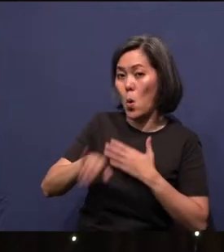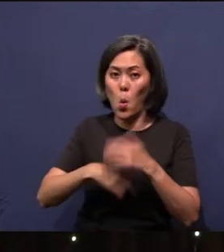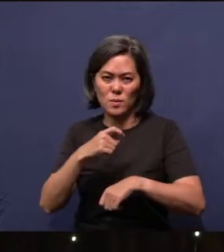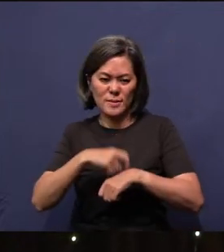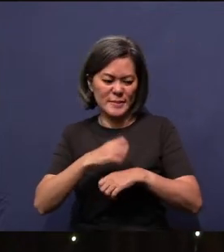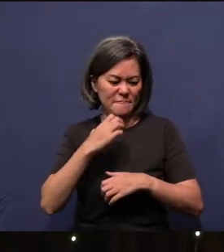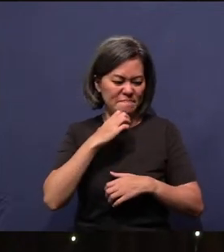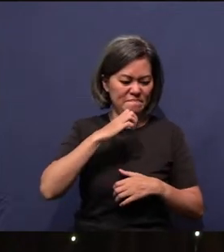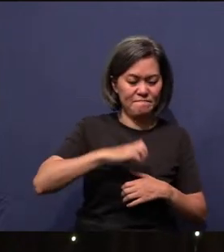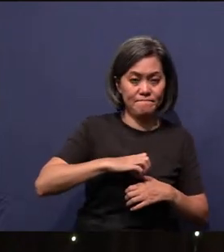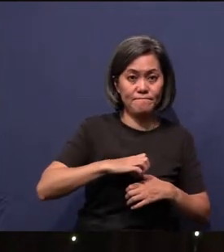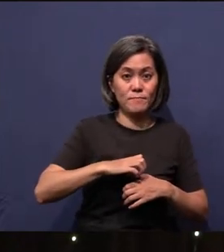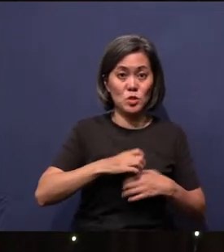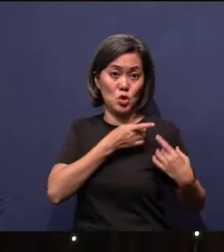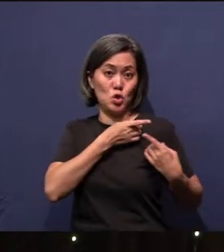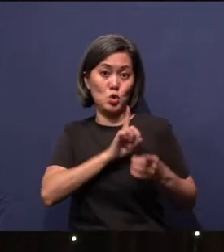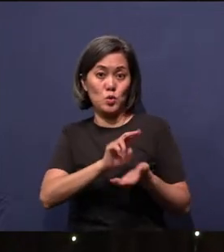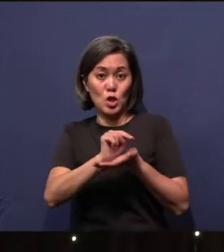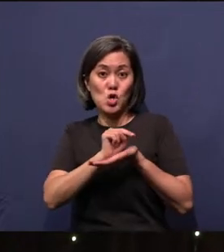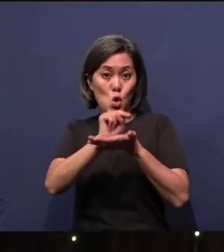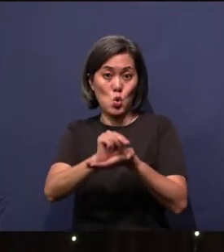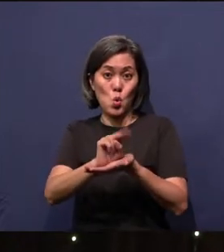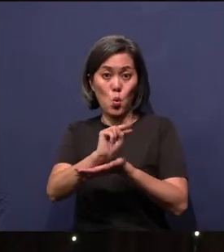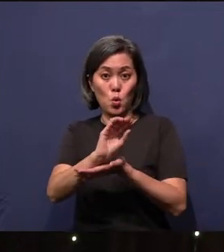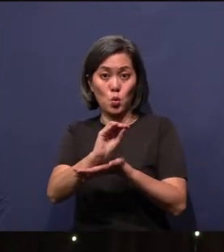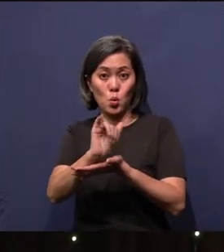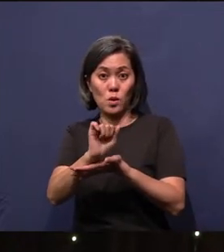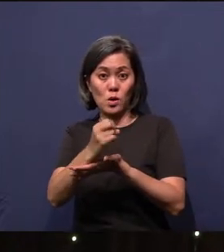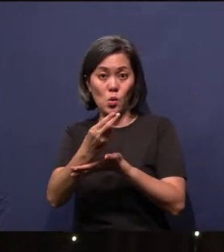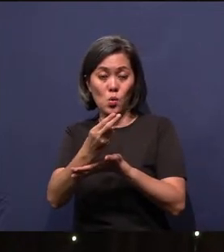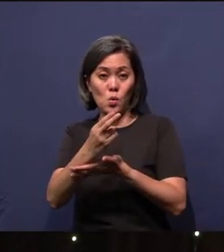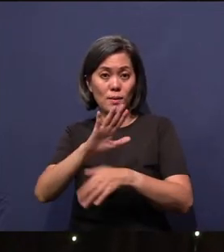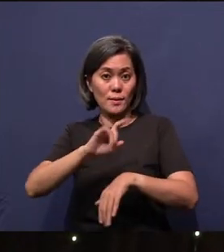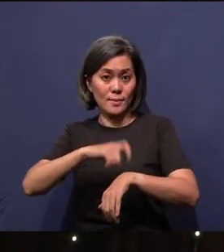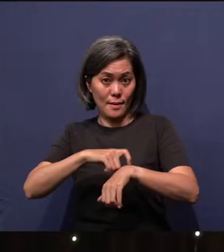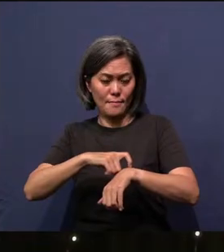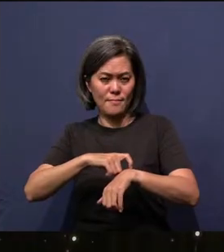So in the days of Noah, you find that the flood came.